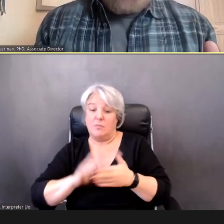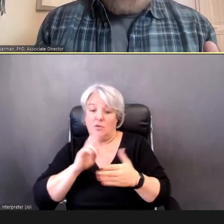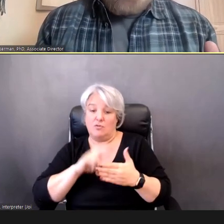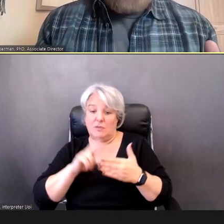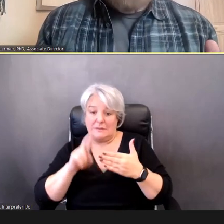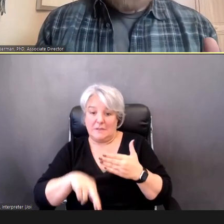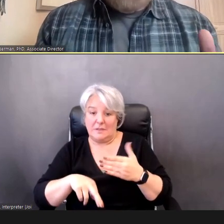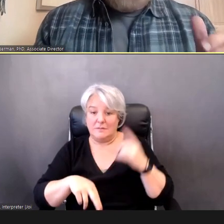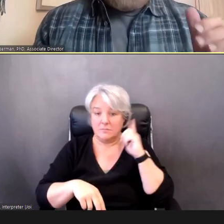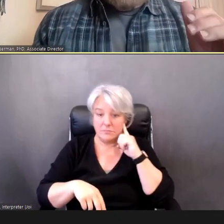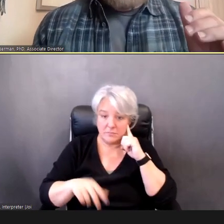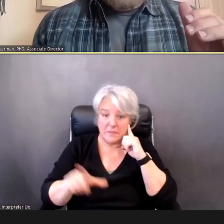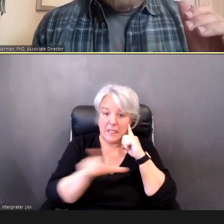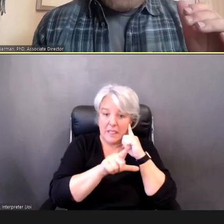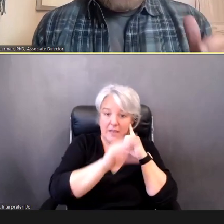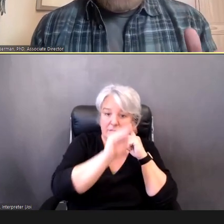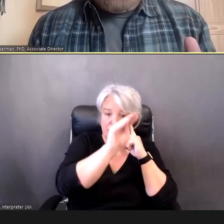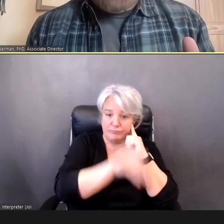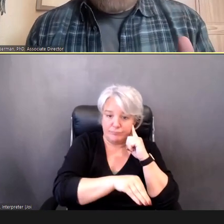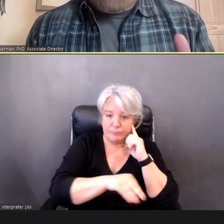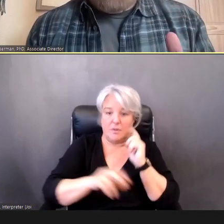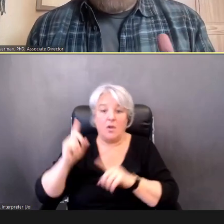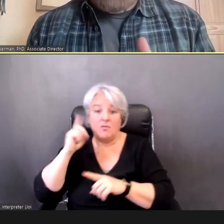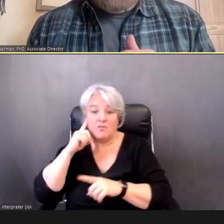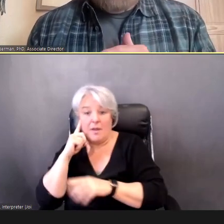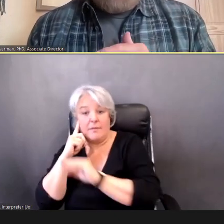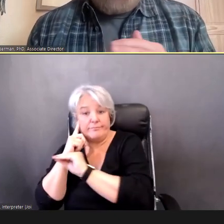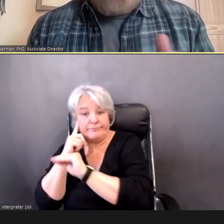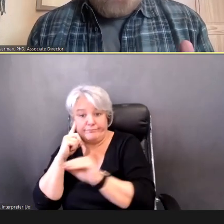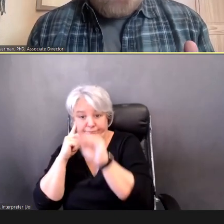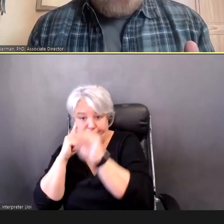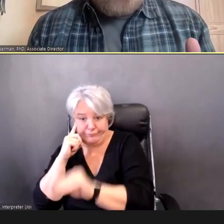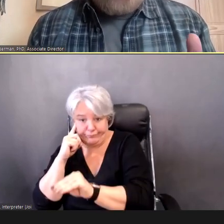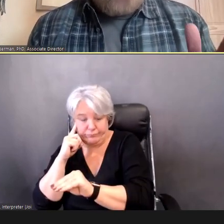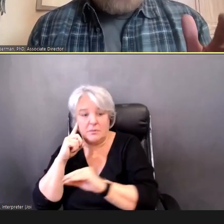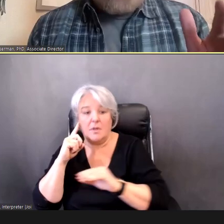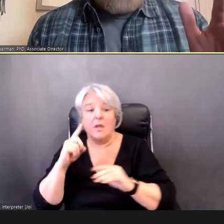Since PureTone screening isn't automated, the form provides a